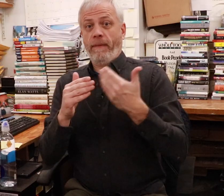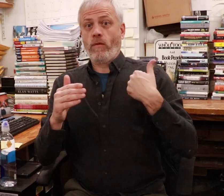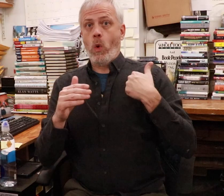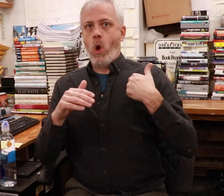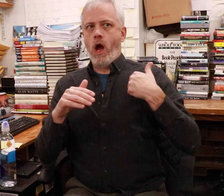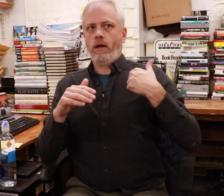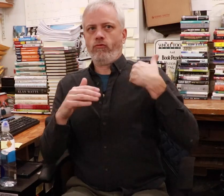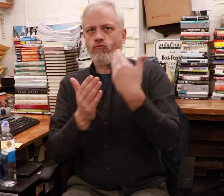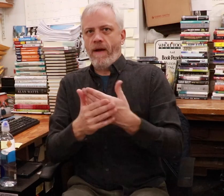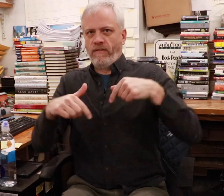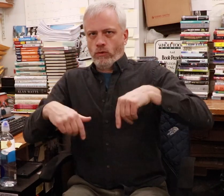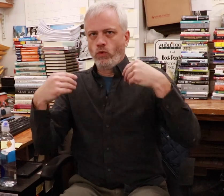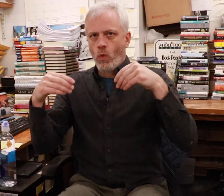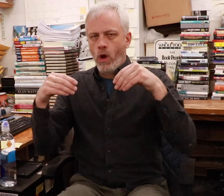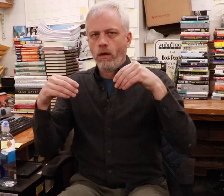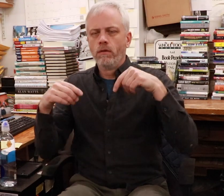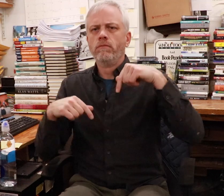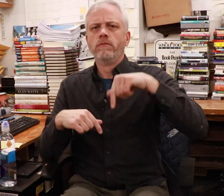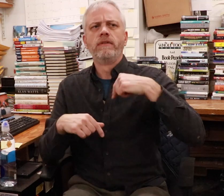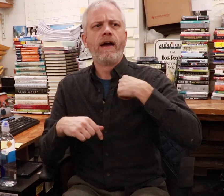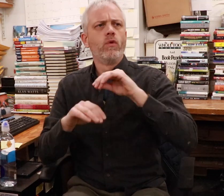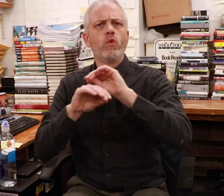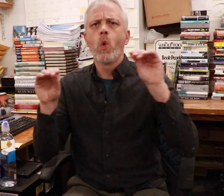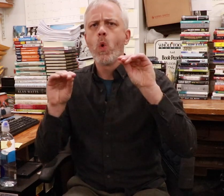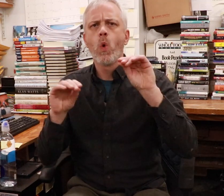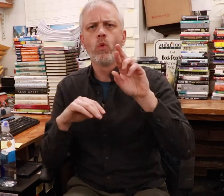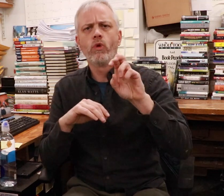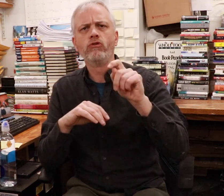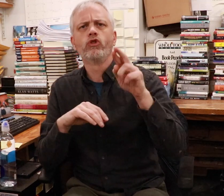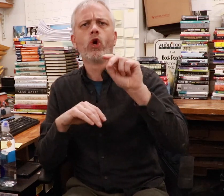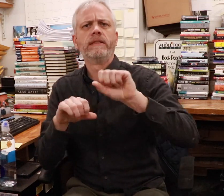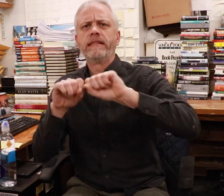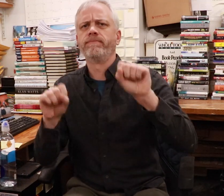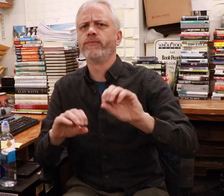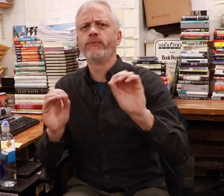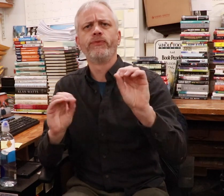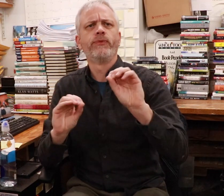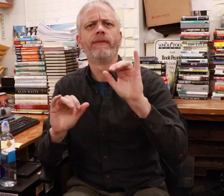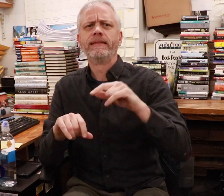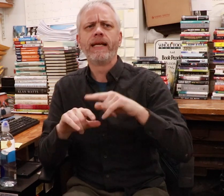Before I started working at Book People, they didn’t have a good returns system.